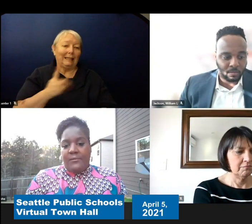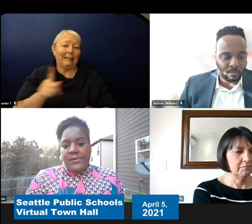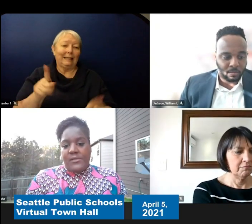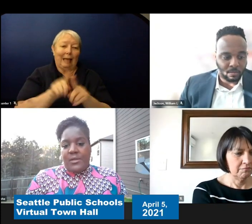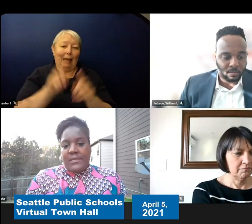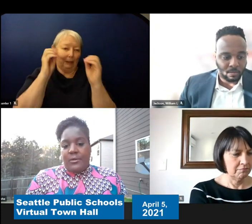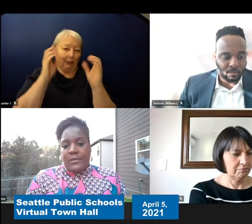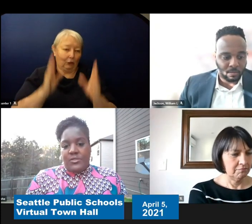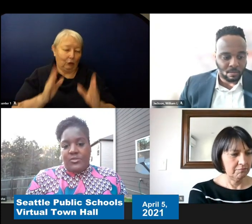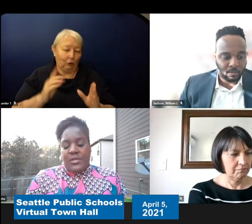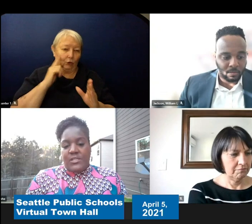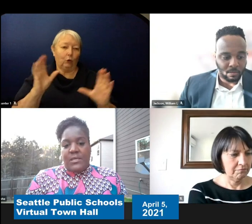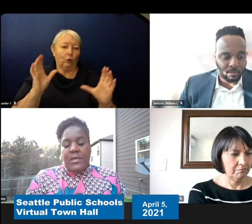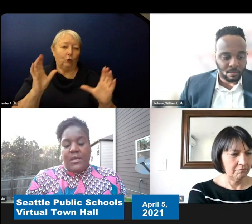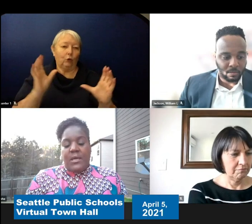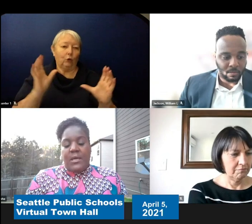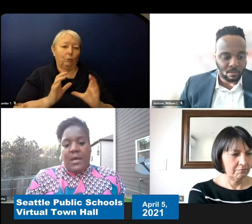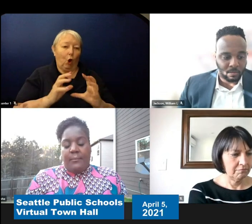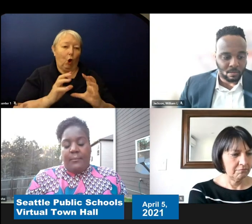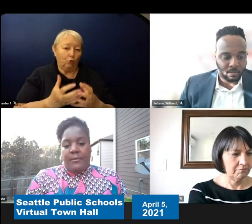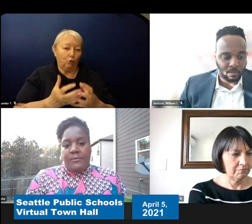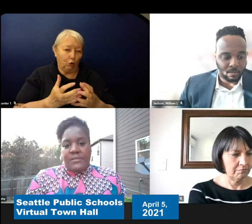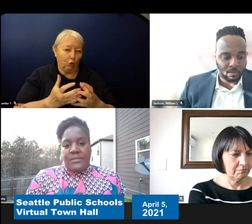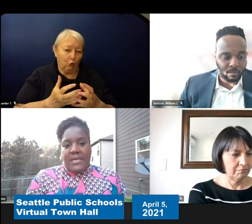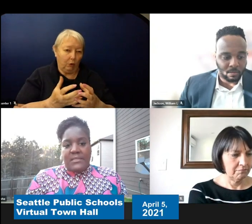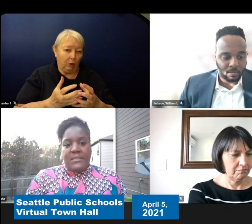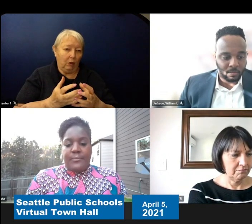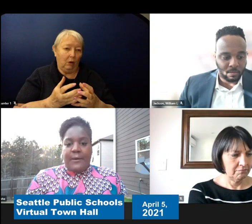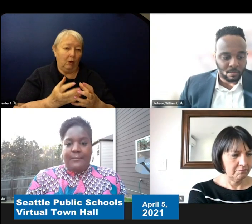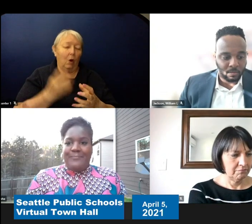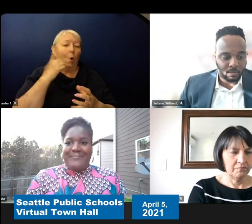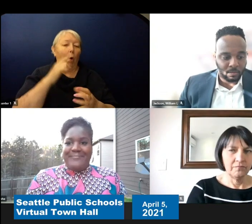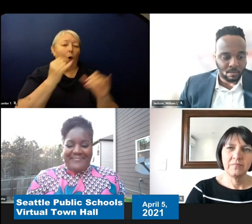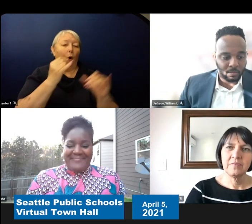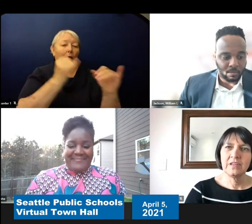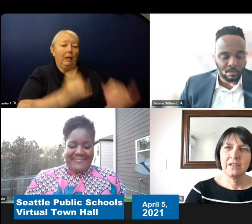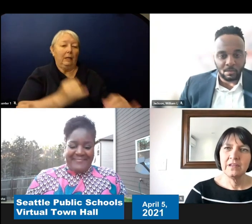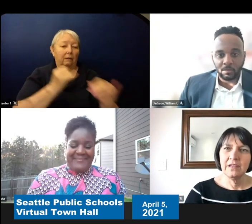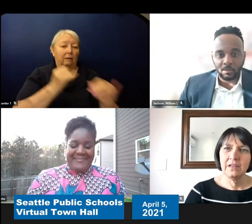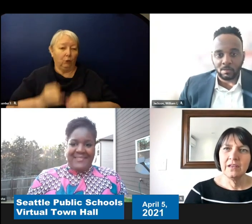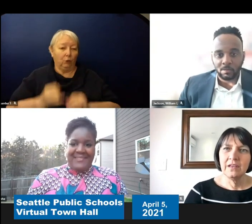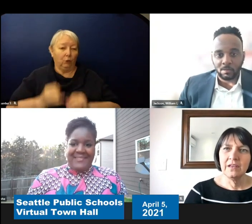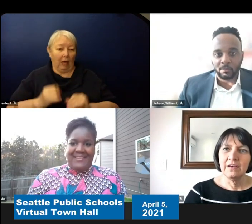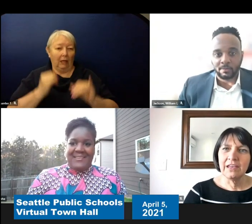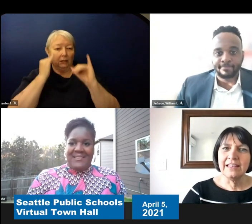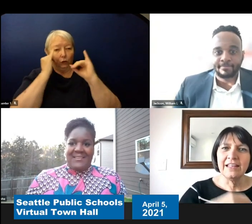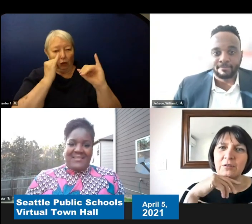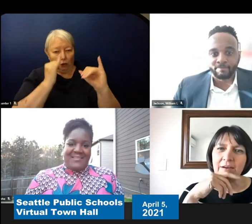support and instruction on those days. Yeah. Okay and then I know